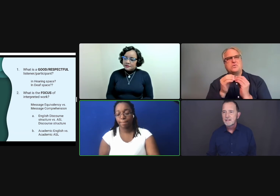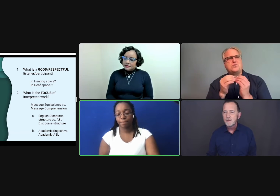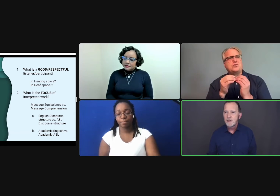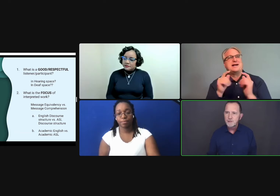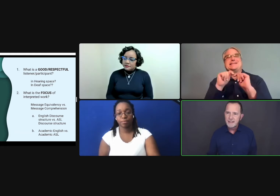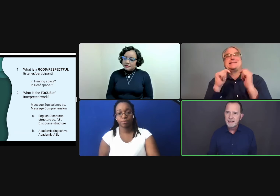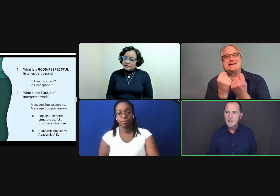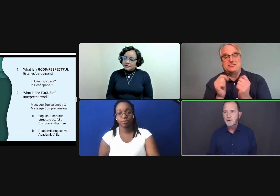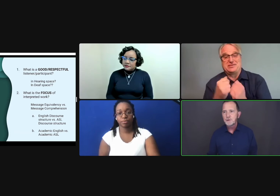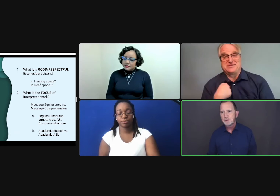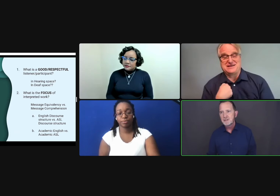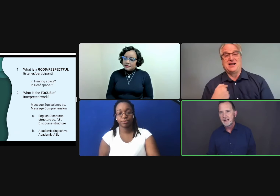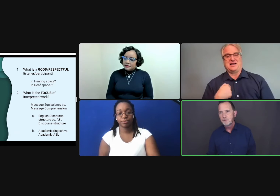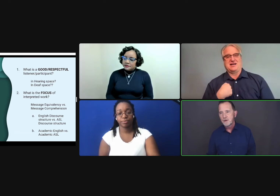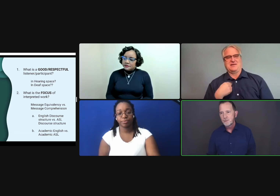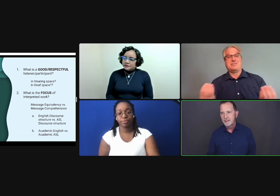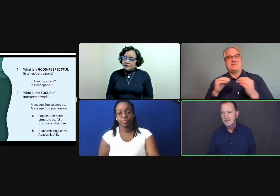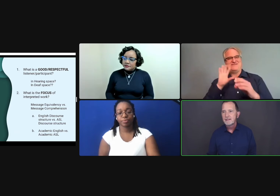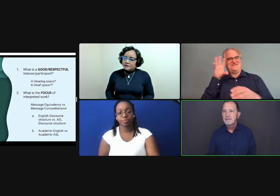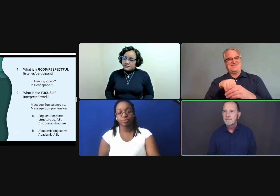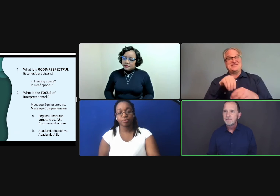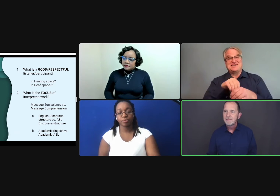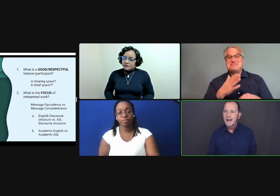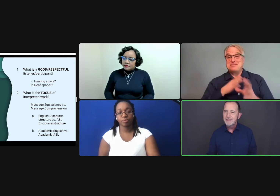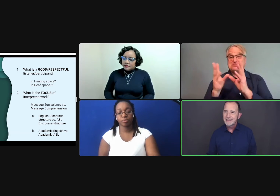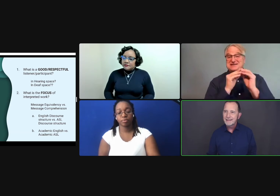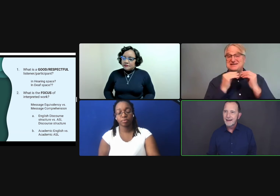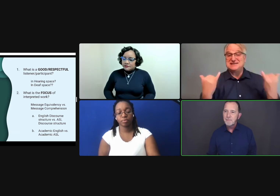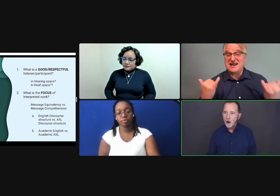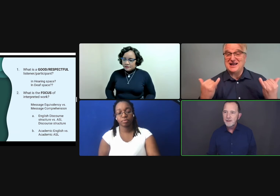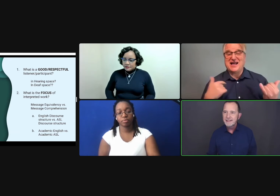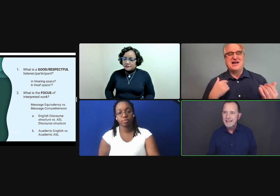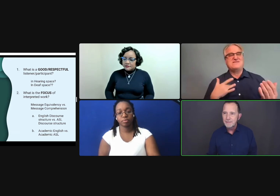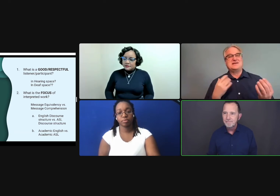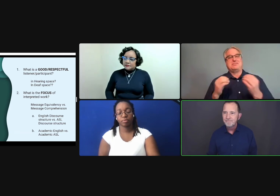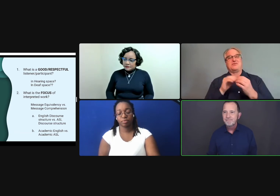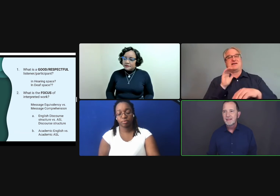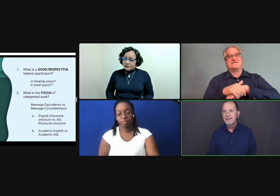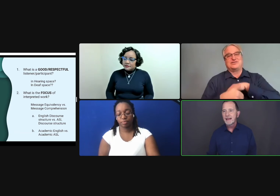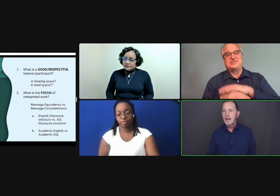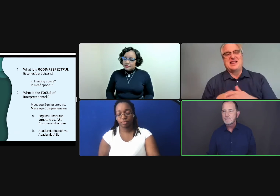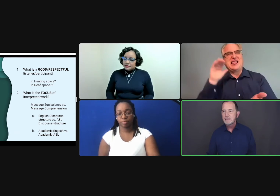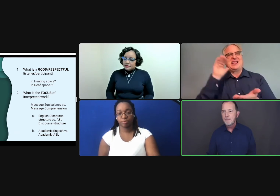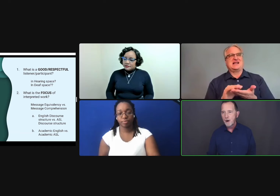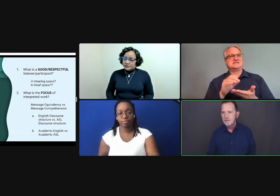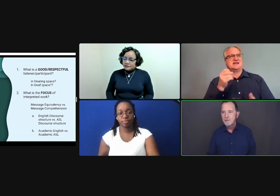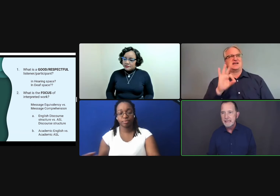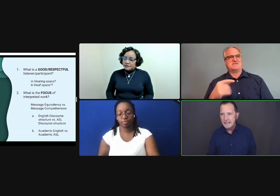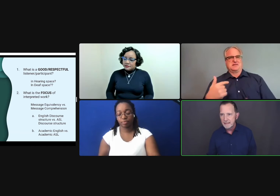So, as Aundrea and other interpreters that I've worked with, I feel like I'm part of the team. And that allows me to be part of the meetings